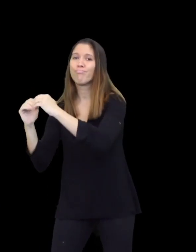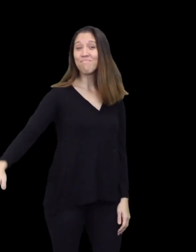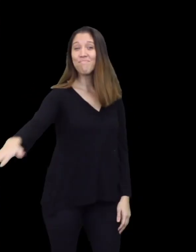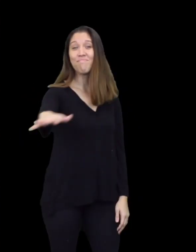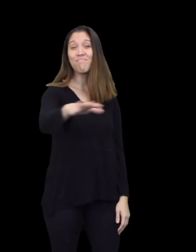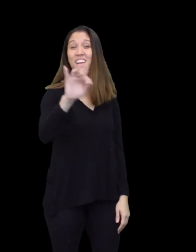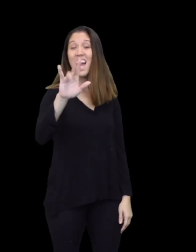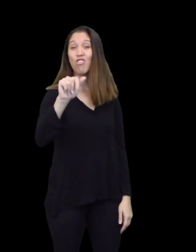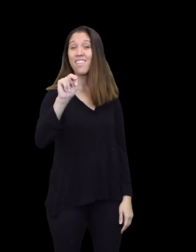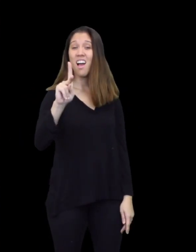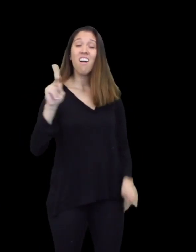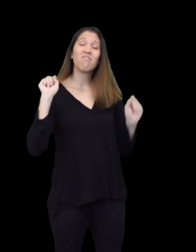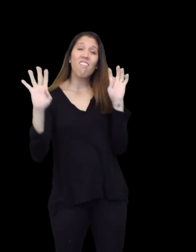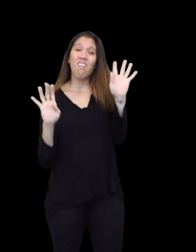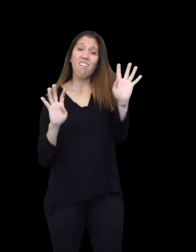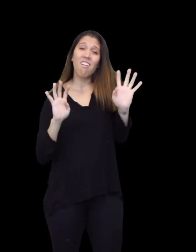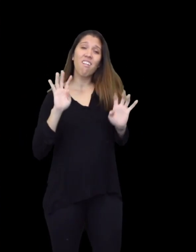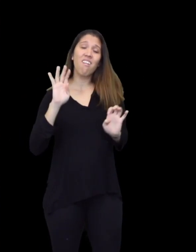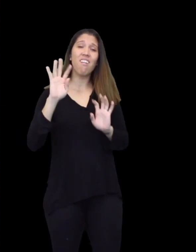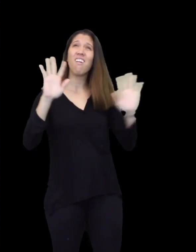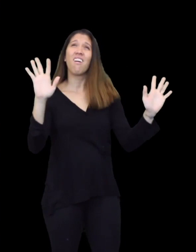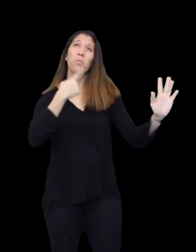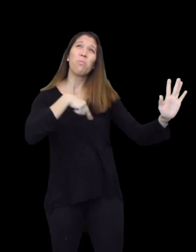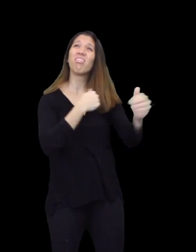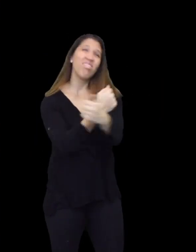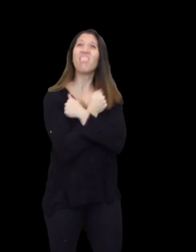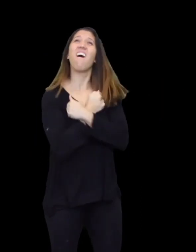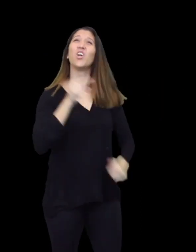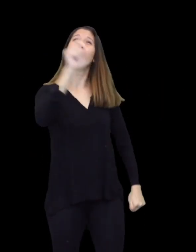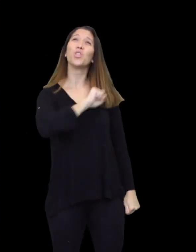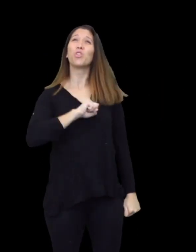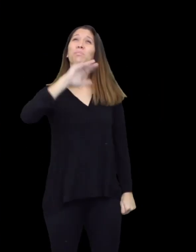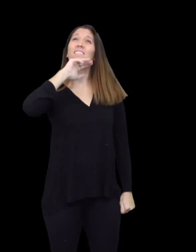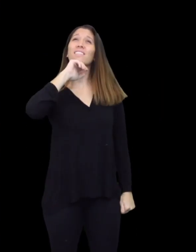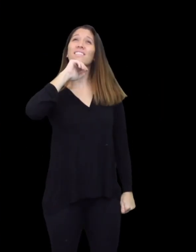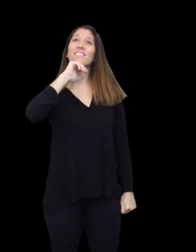Everybody at Fairyland cheered and shouted, "We love you, Superpigs!"